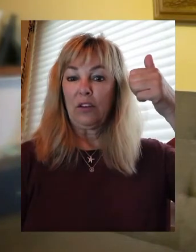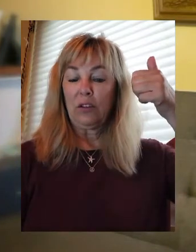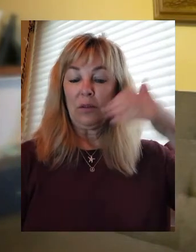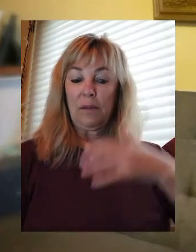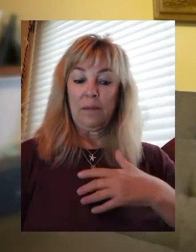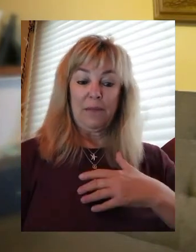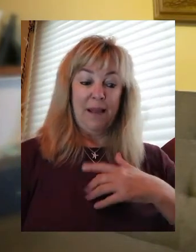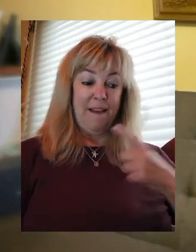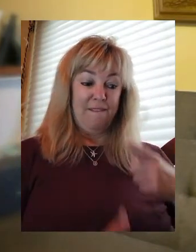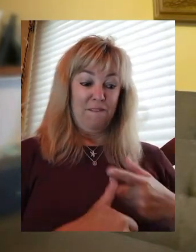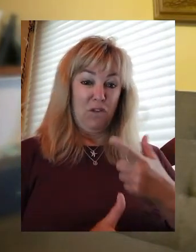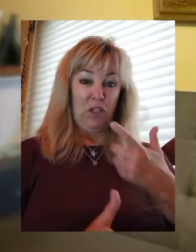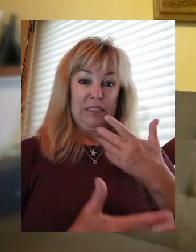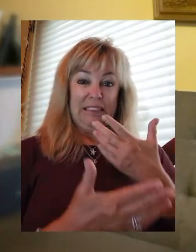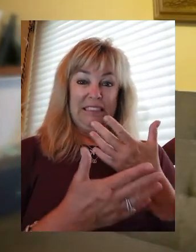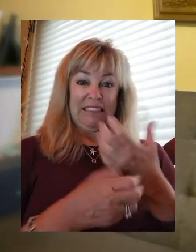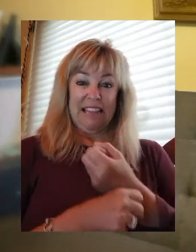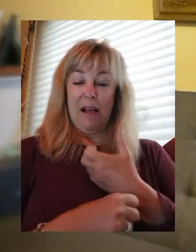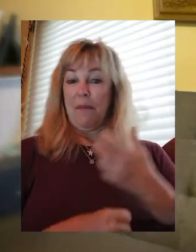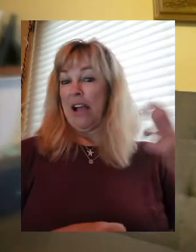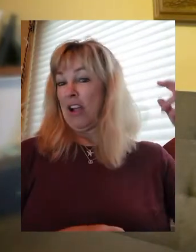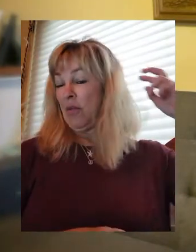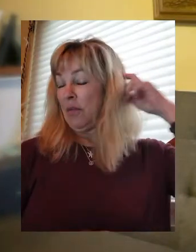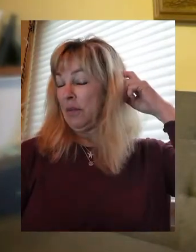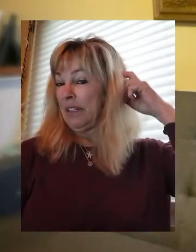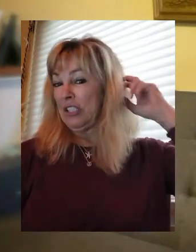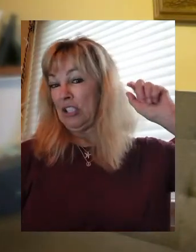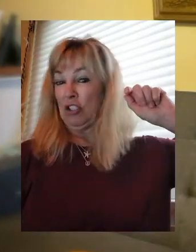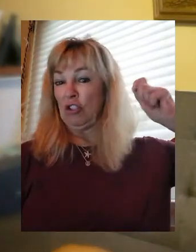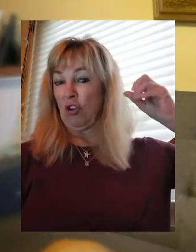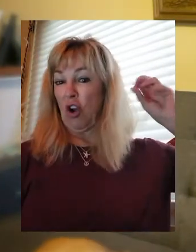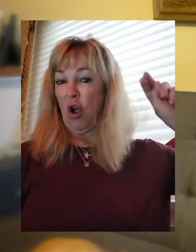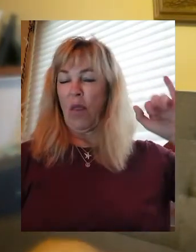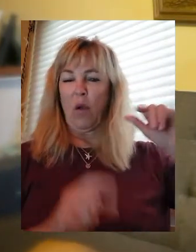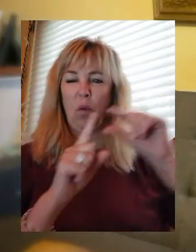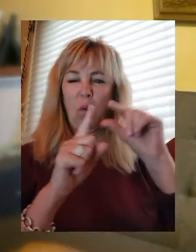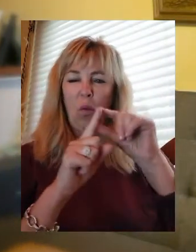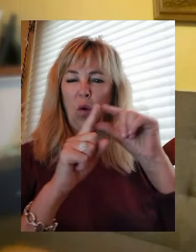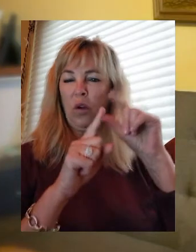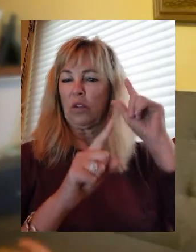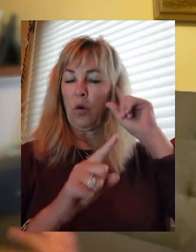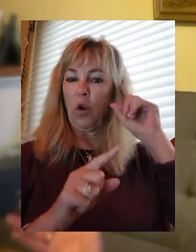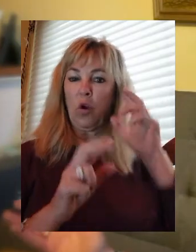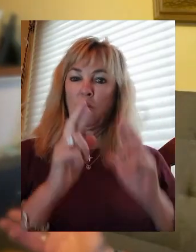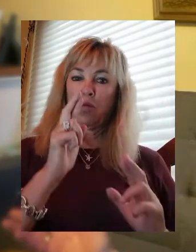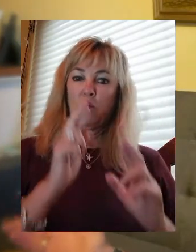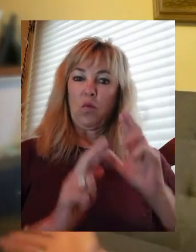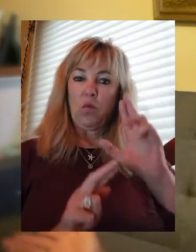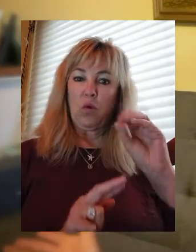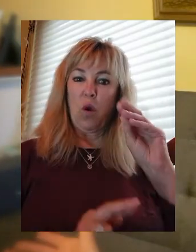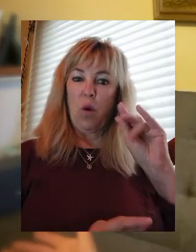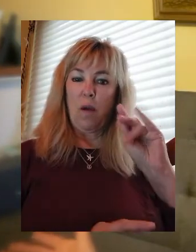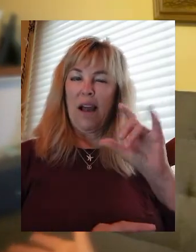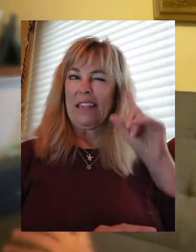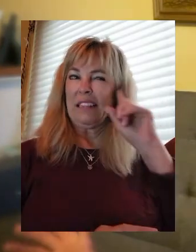cochlear implant and it was turned on, the words were all robotic. Kind of sounding like mechanical.